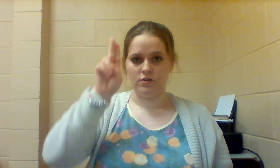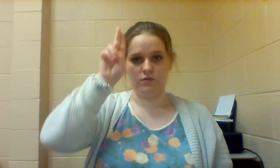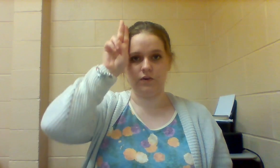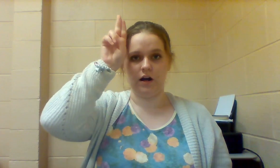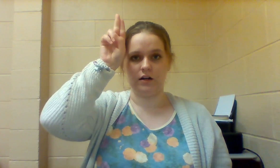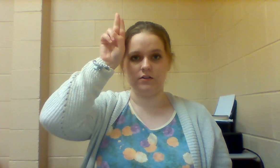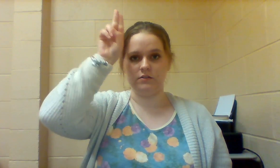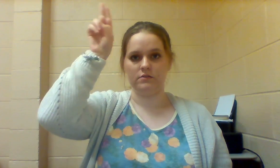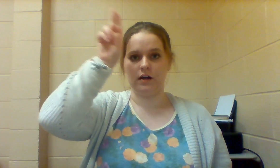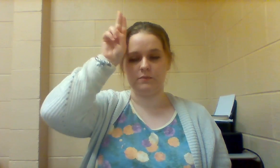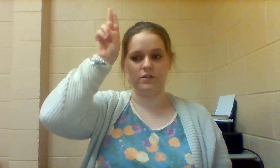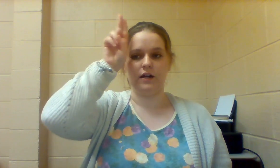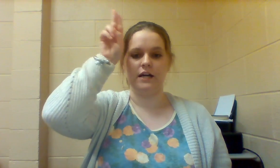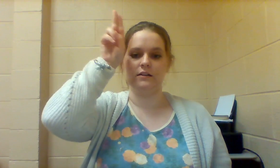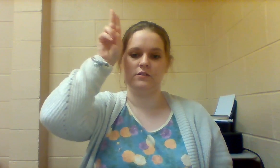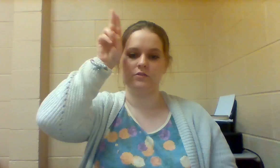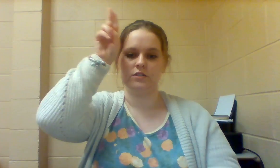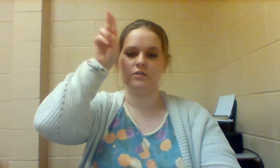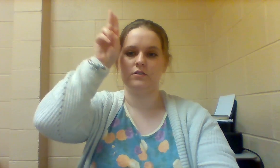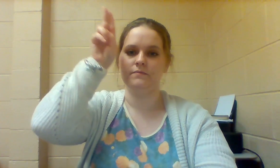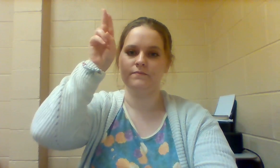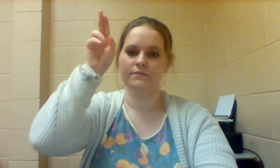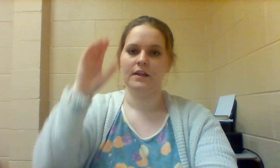U for UNCLE up near your head in a little circle